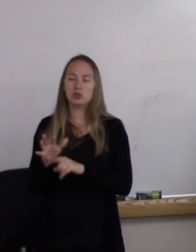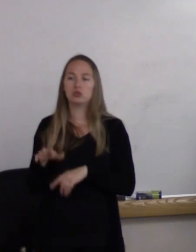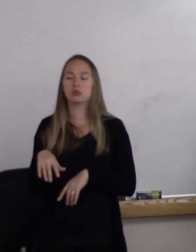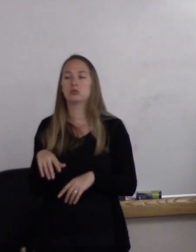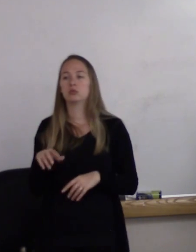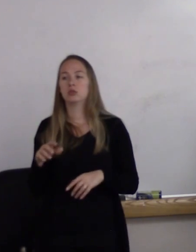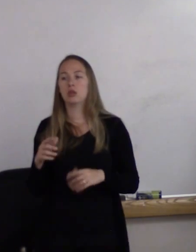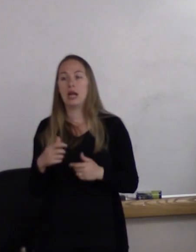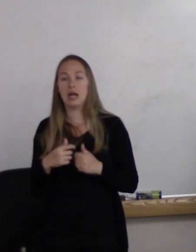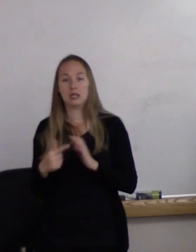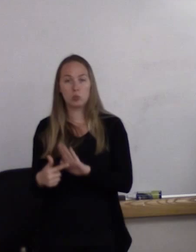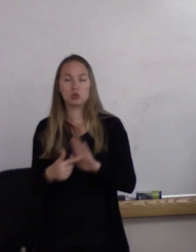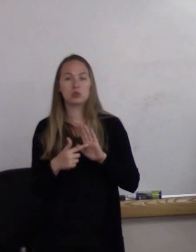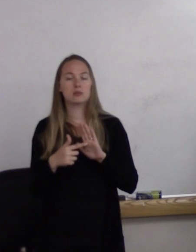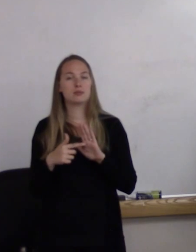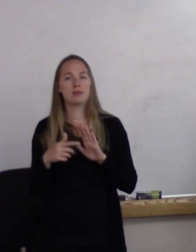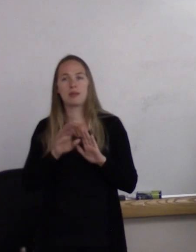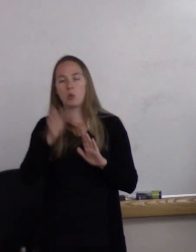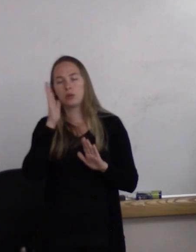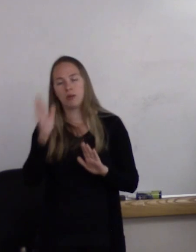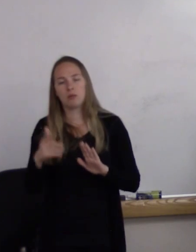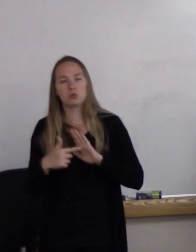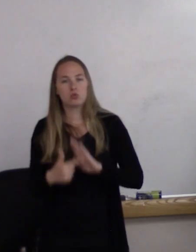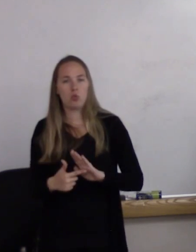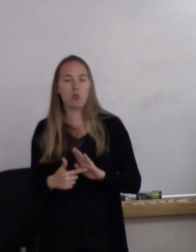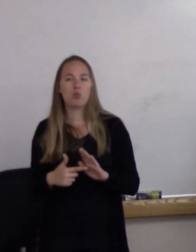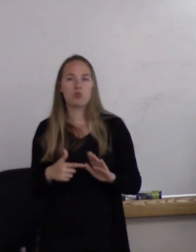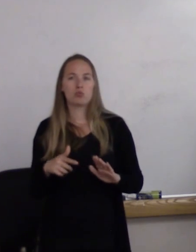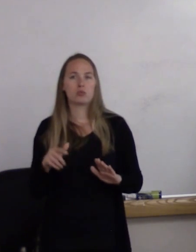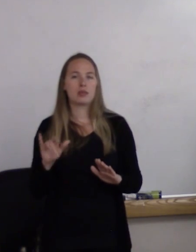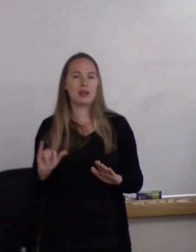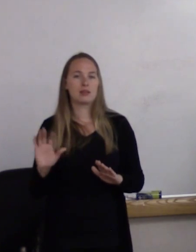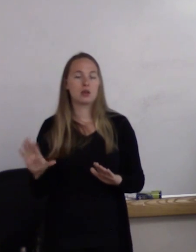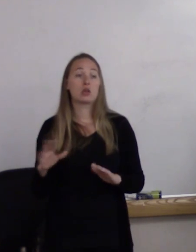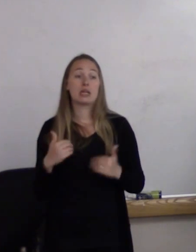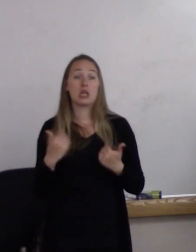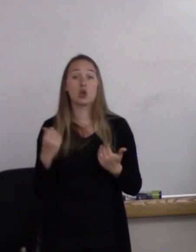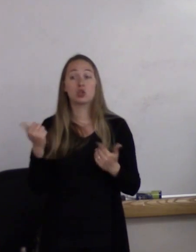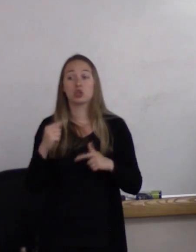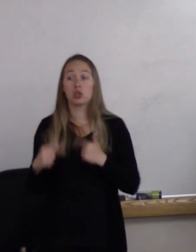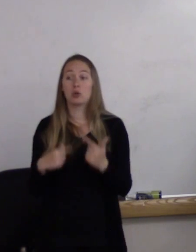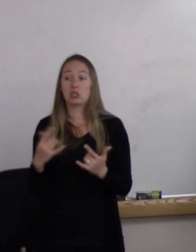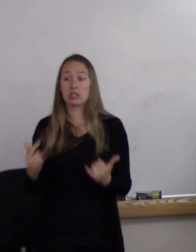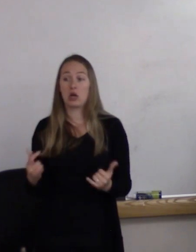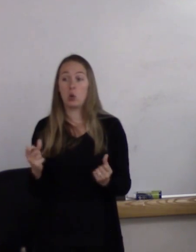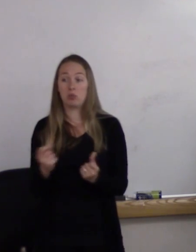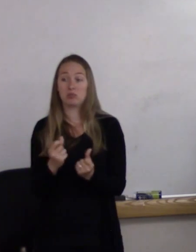that they will never present that that's there. Younger generations, it's changing.